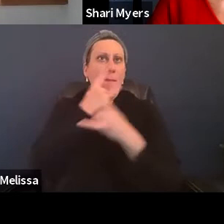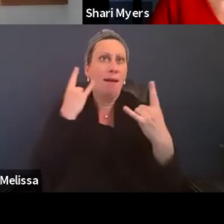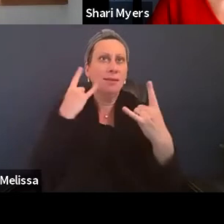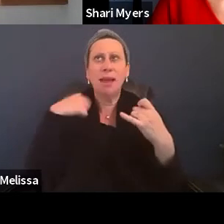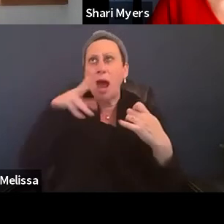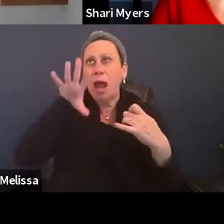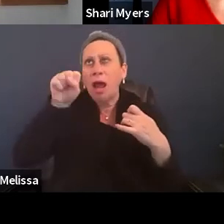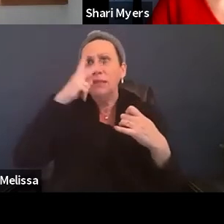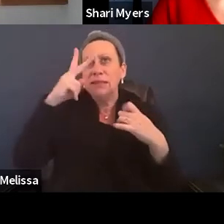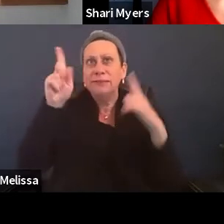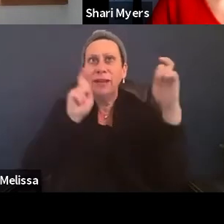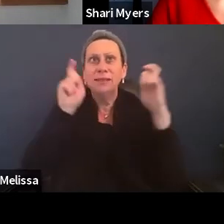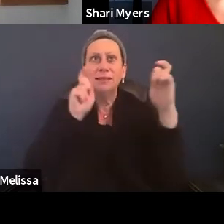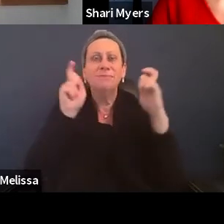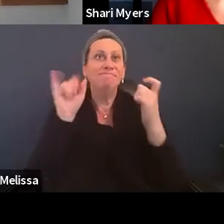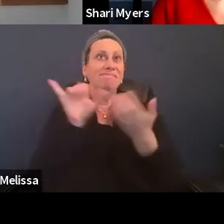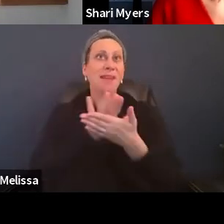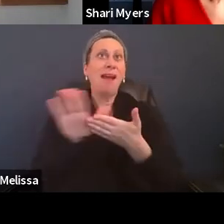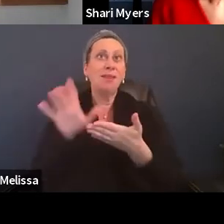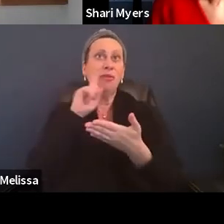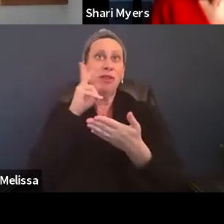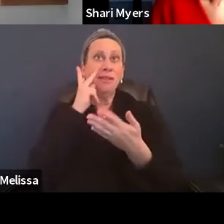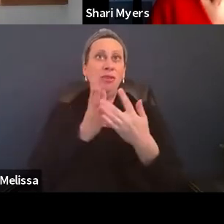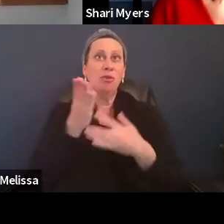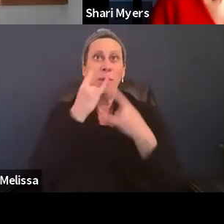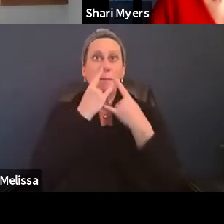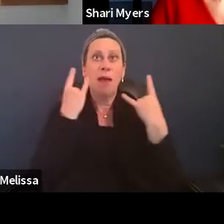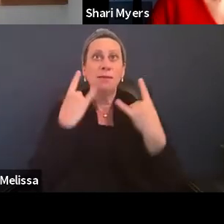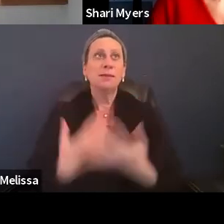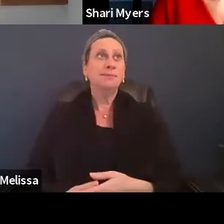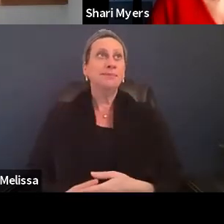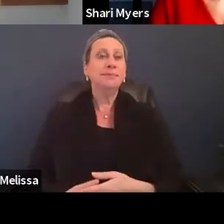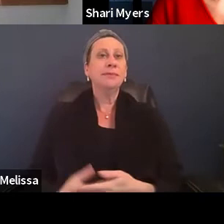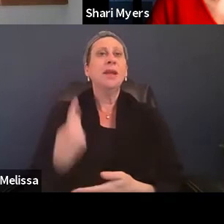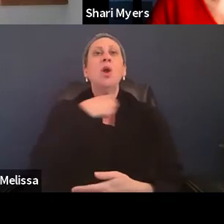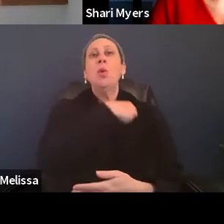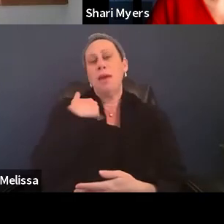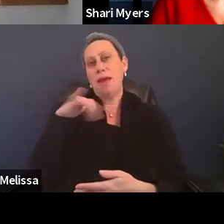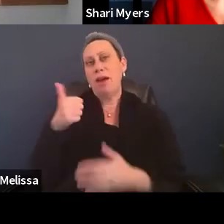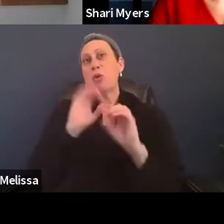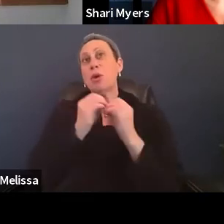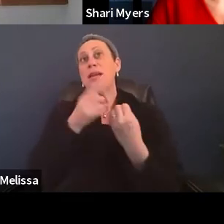But that's pretty much it, in a nutshell, we have other organizations occasionally that will say,